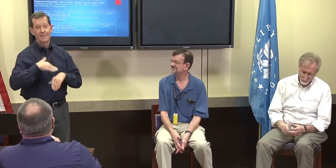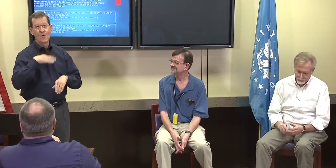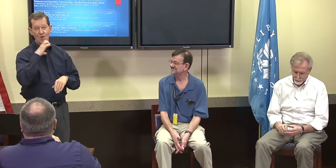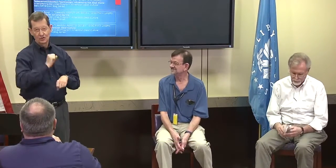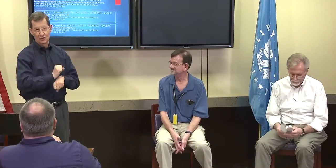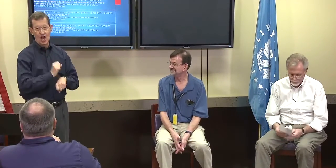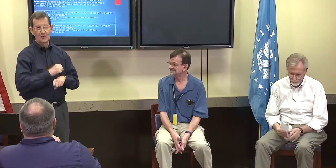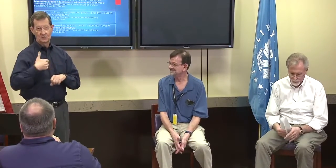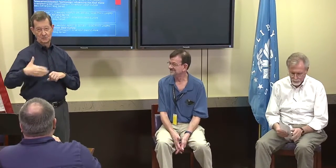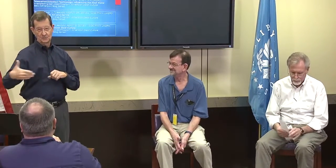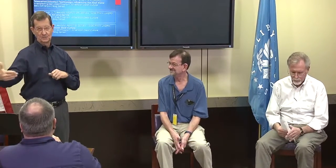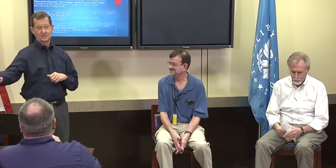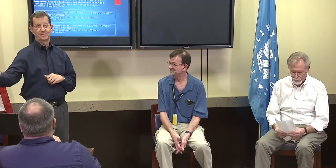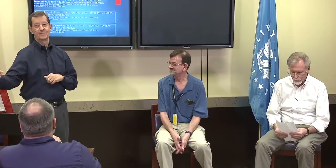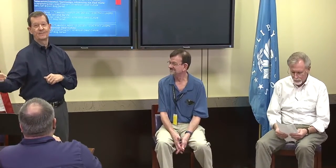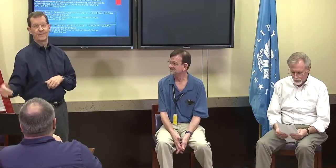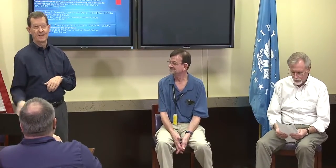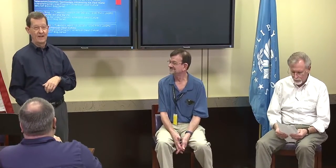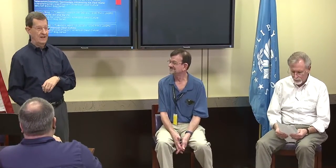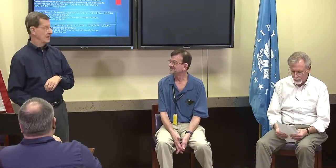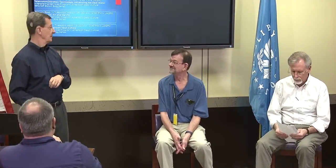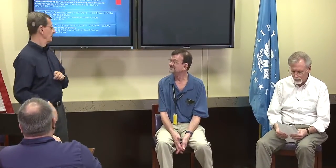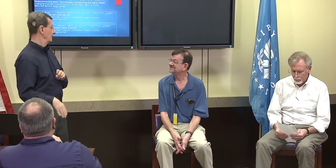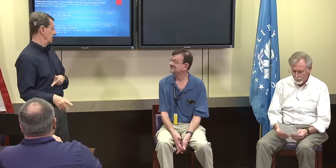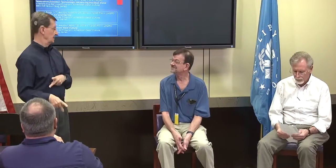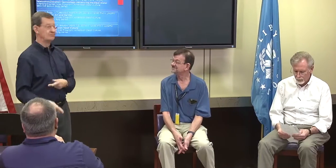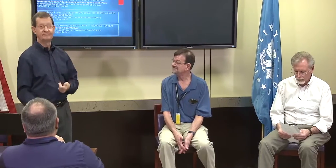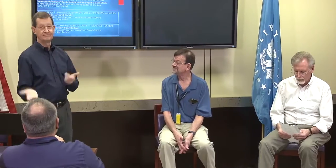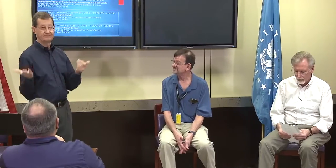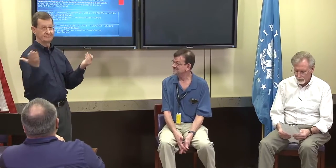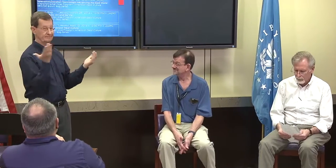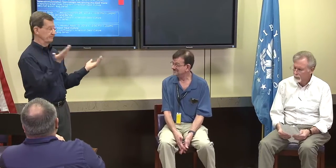and I'm coming back as a volunteer with my old job.